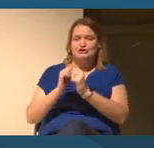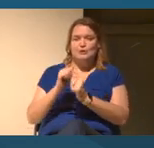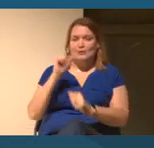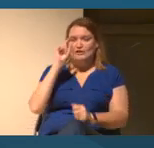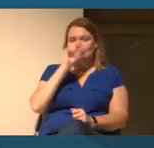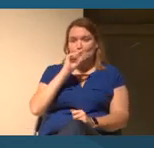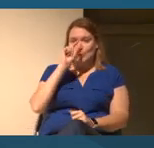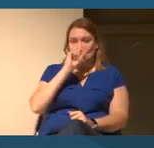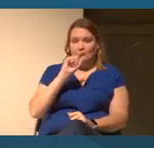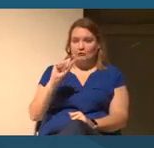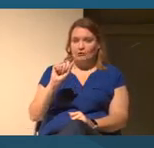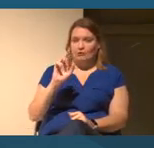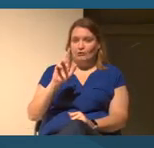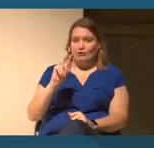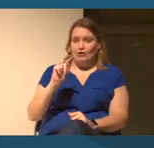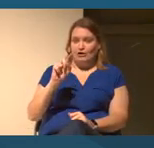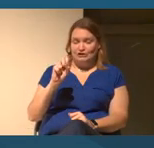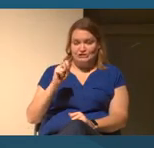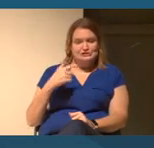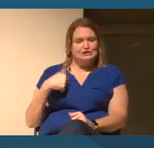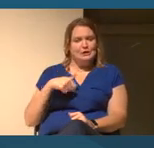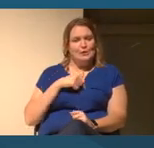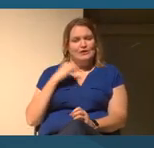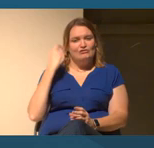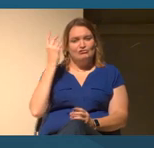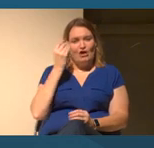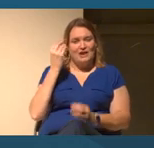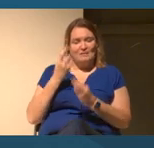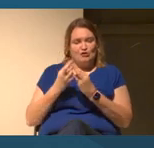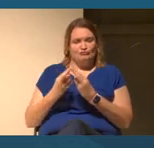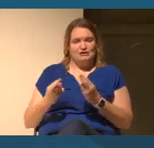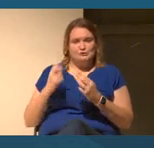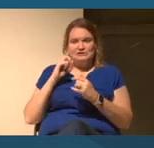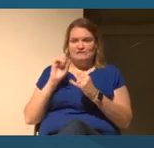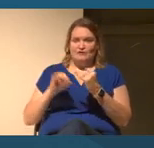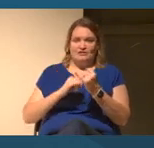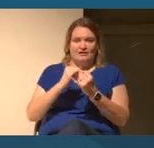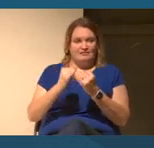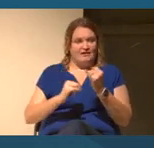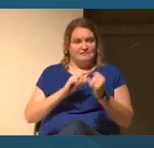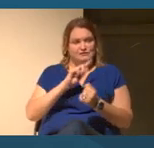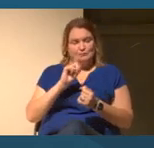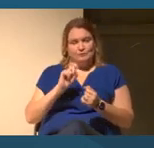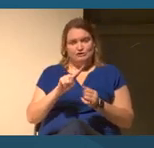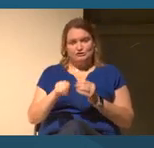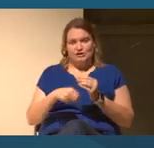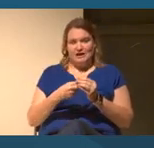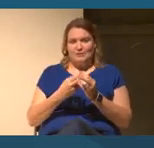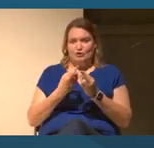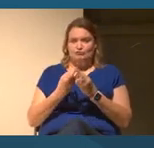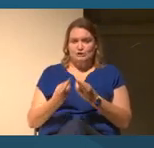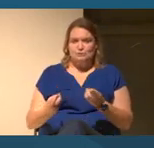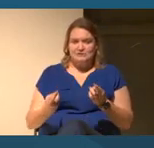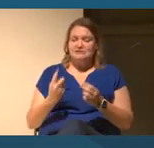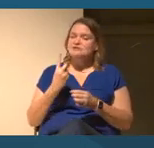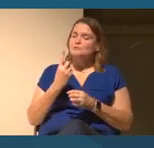We were able to really think about resources. So this last question about resources, one of the things that I think we get a question